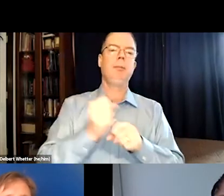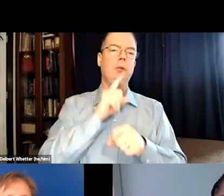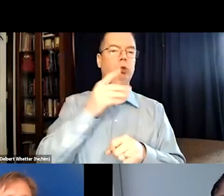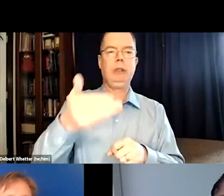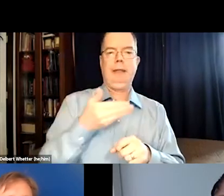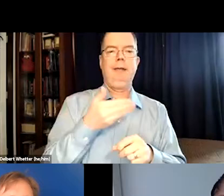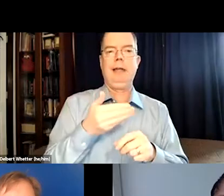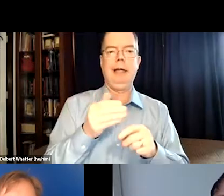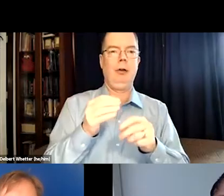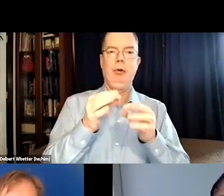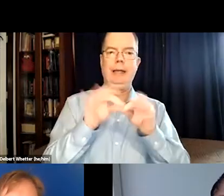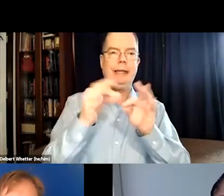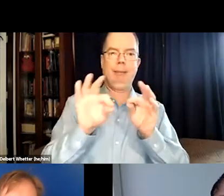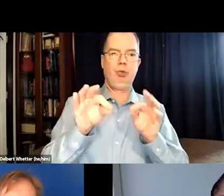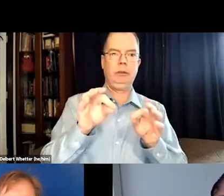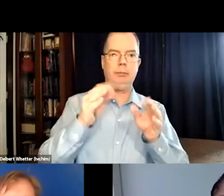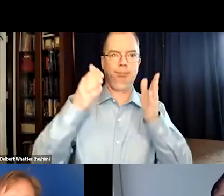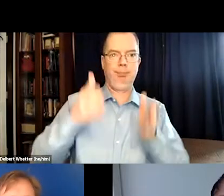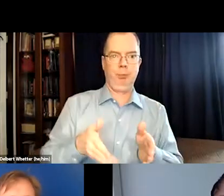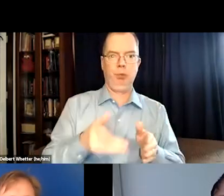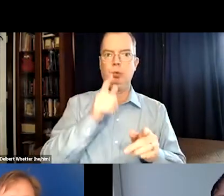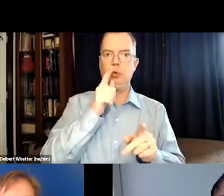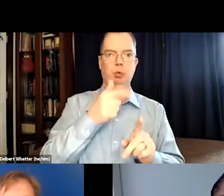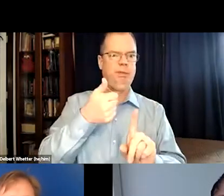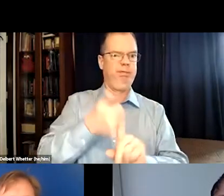But if you're unfamiliar with them, just make sure that you hire a captioning